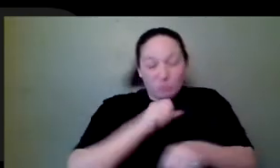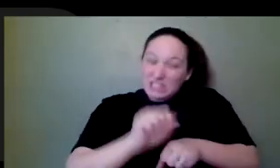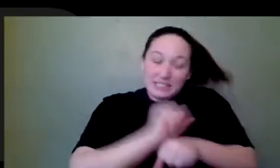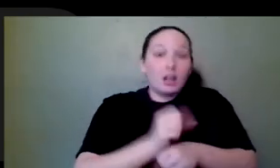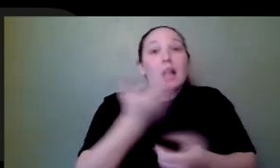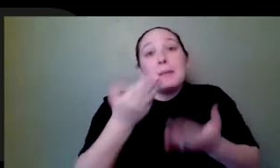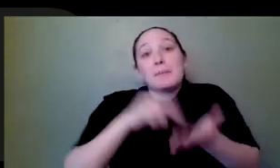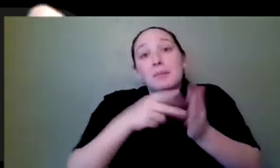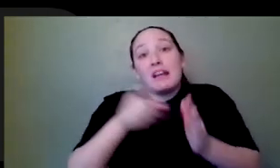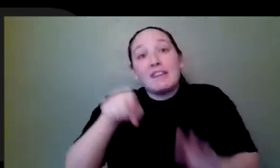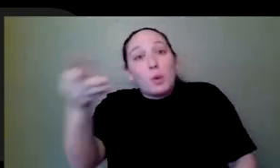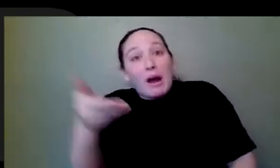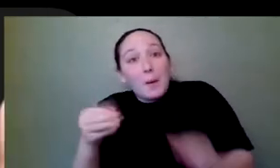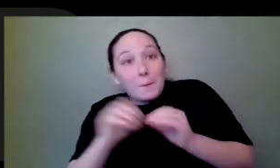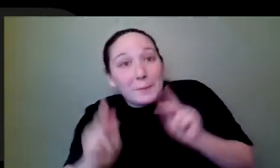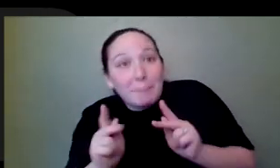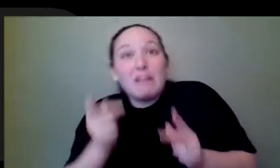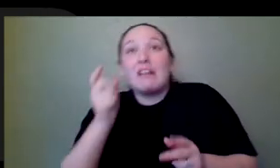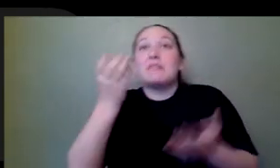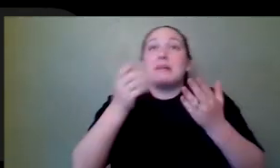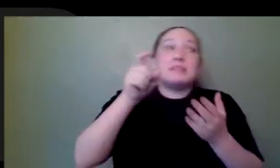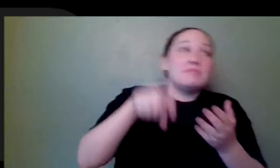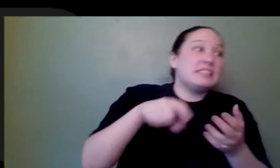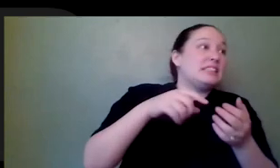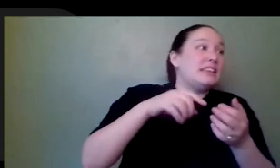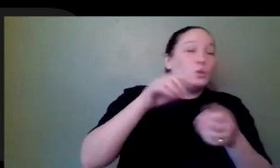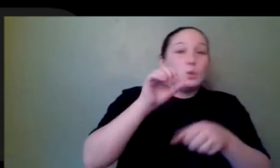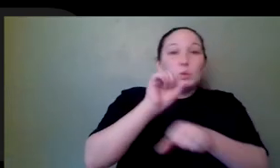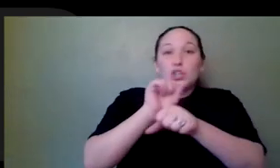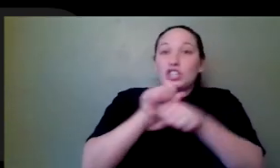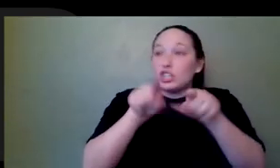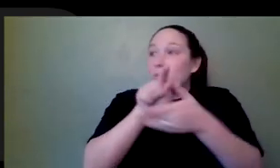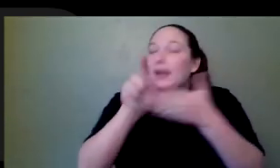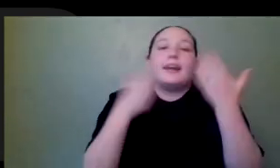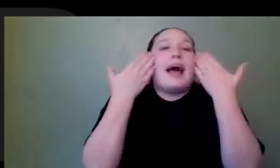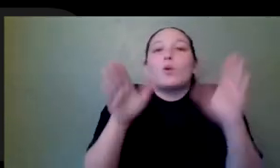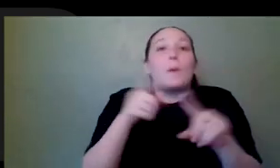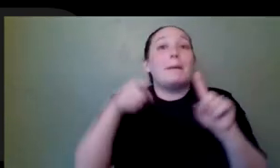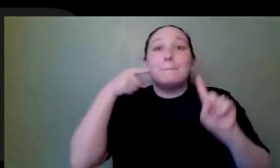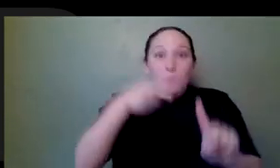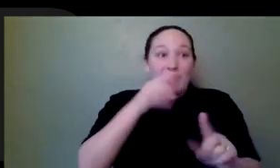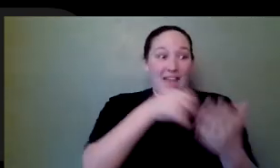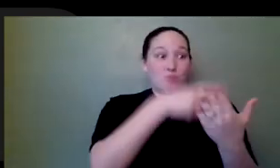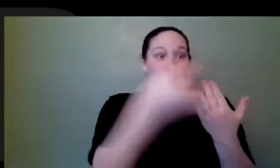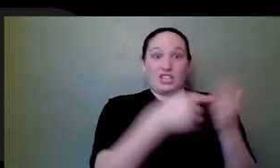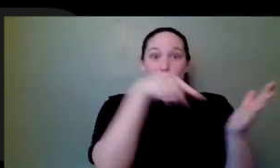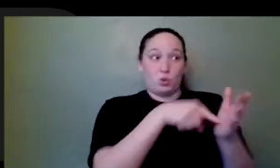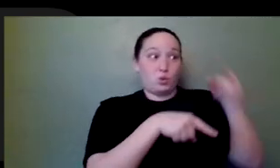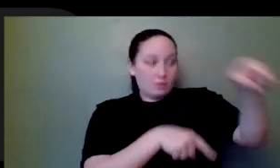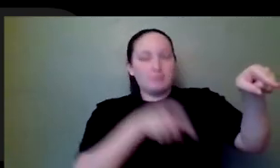working harder? Again, there's many answers, but one way or another, your team has to be successful. And so usually you will end up finding times where